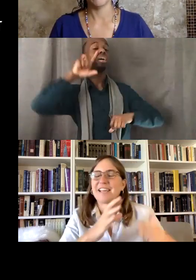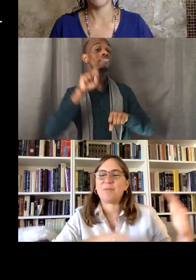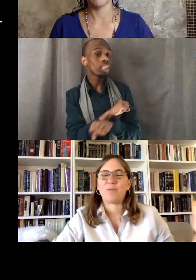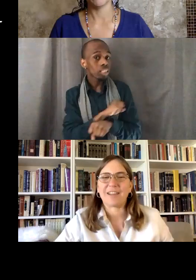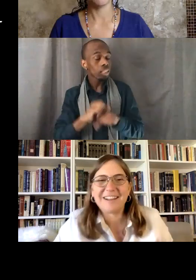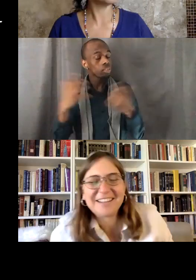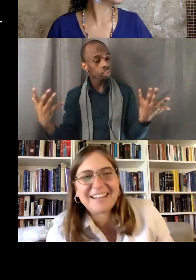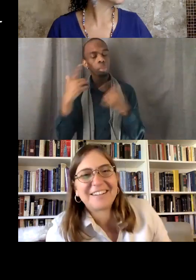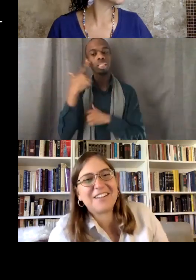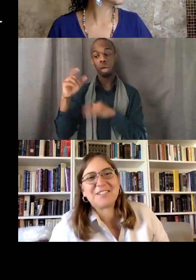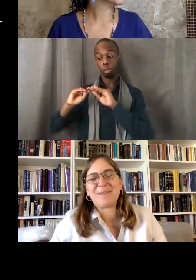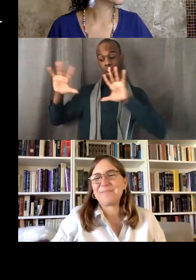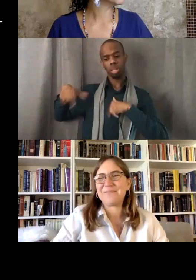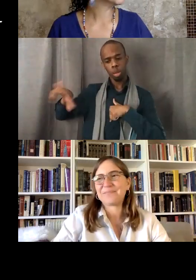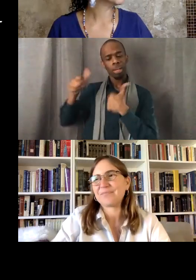they had been working on a land acknowledgement